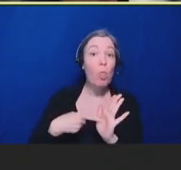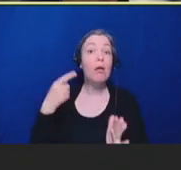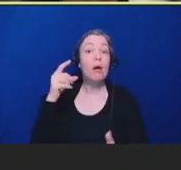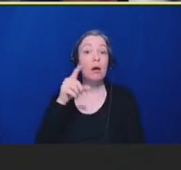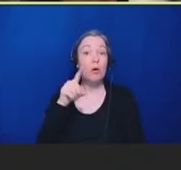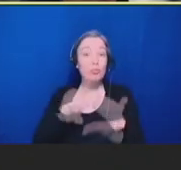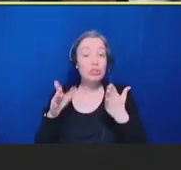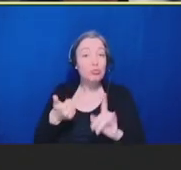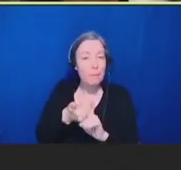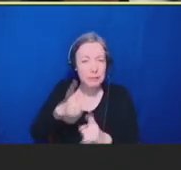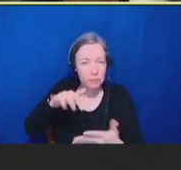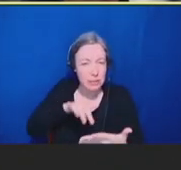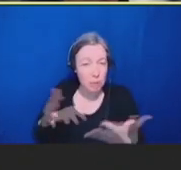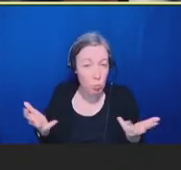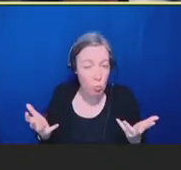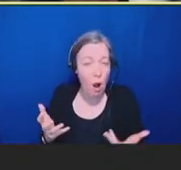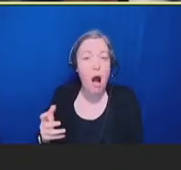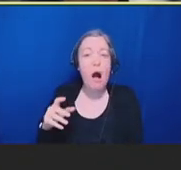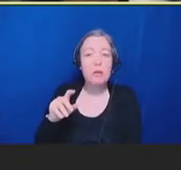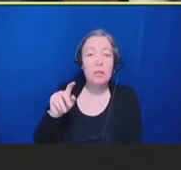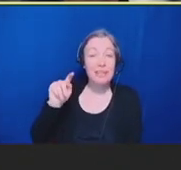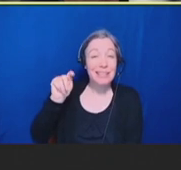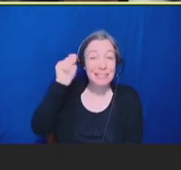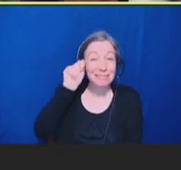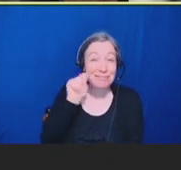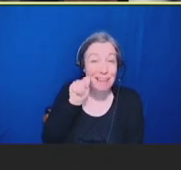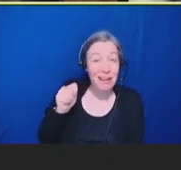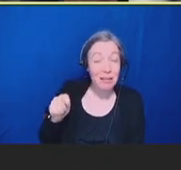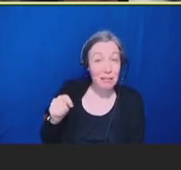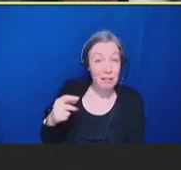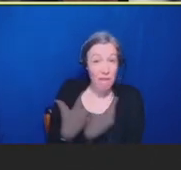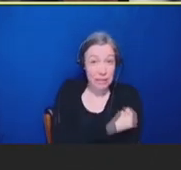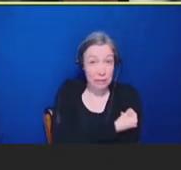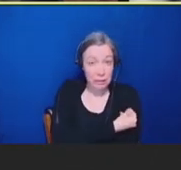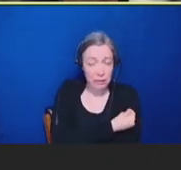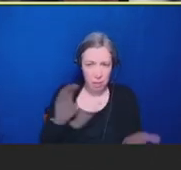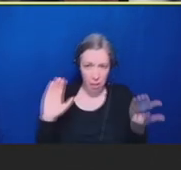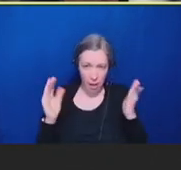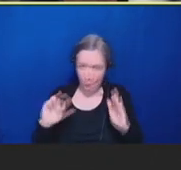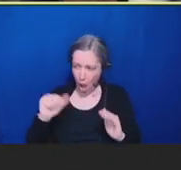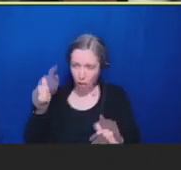consider comparison with another adolescent vaccine rather than all vaccines. Using an